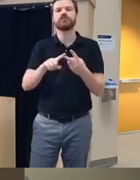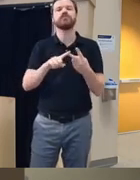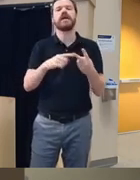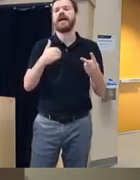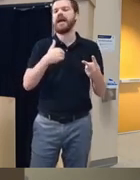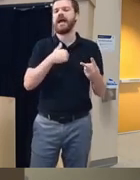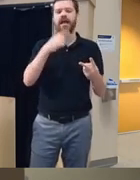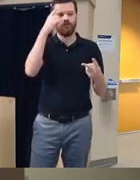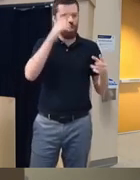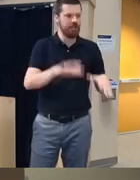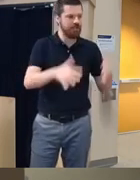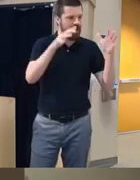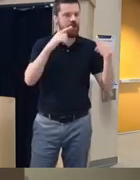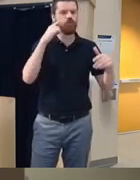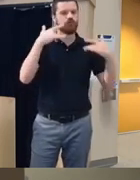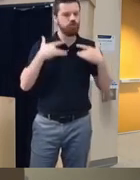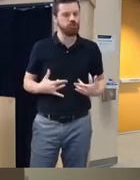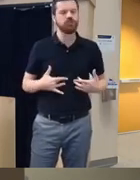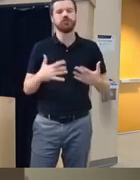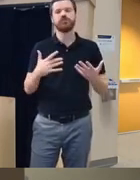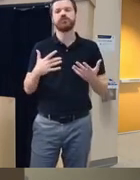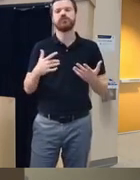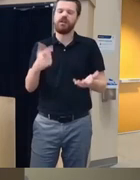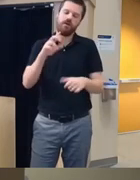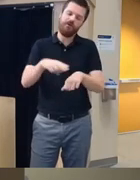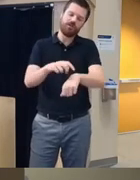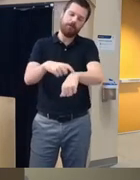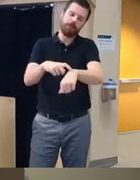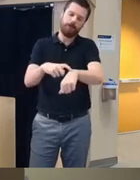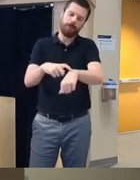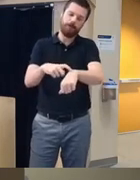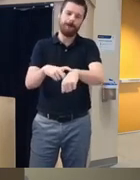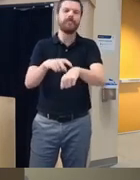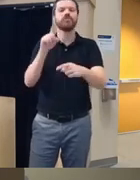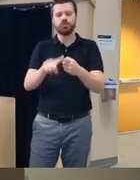for anxiety depression it's just the like time we just have to get the content down and then